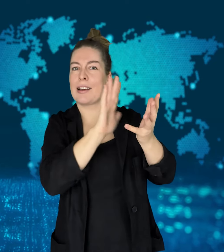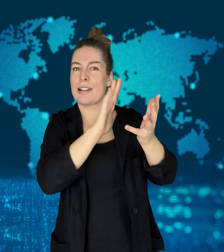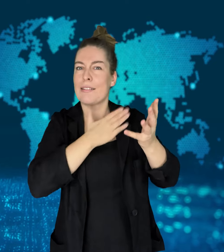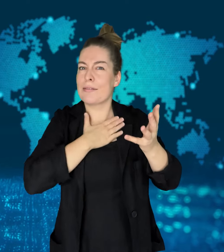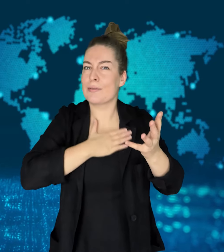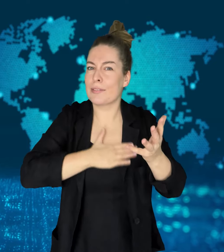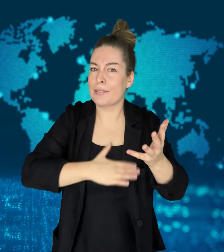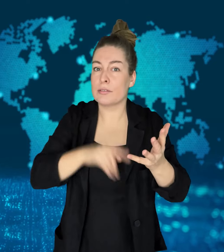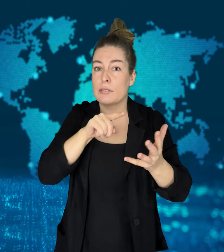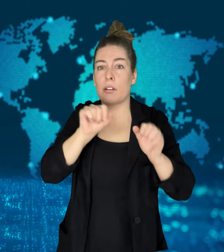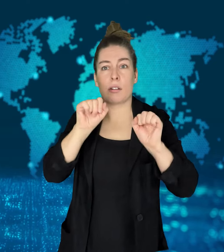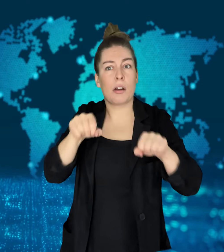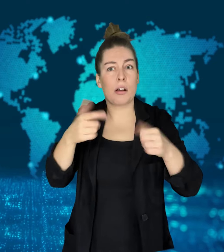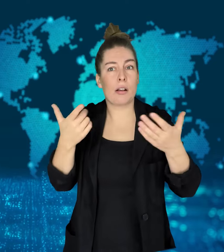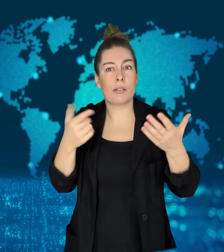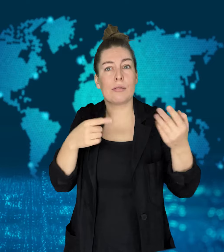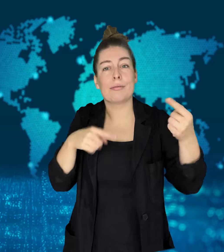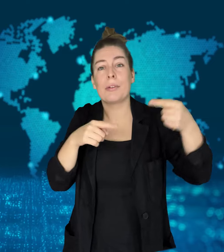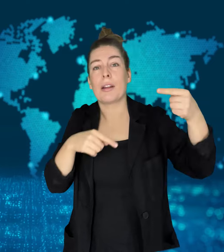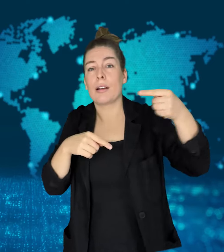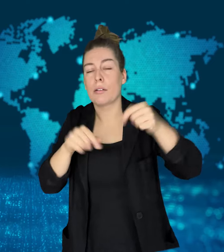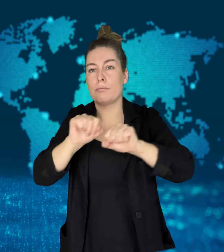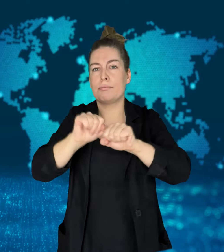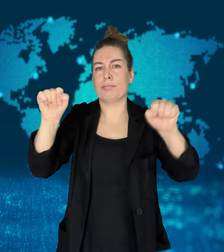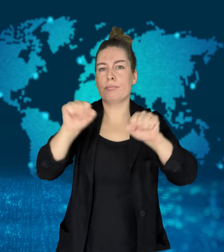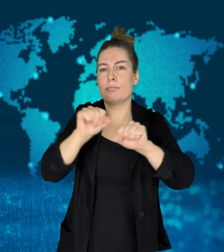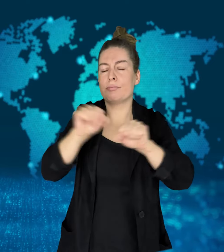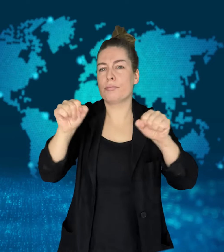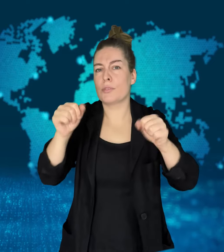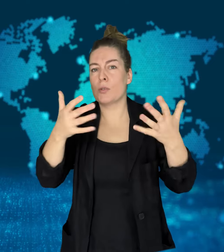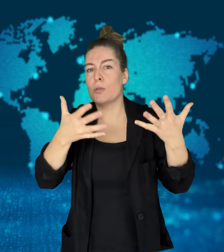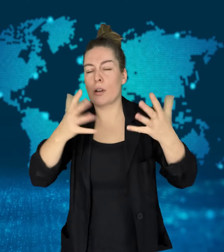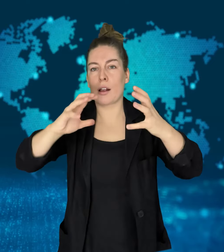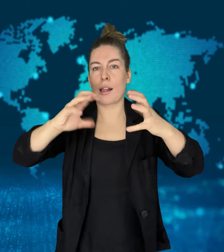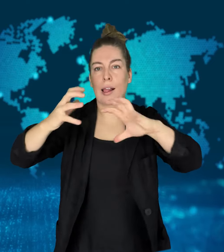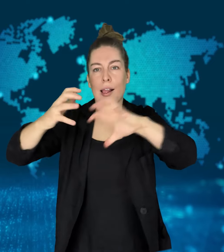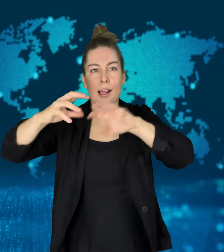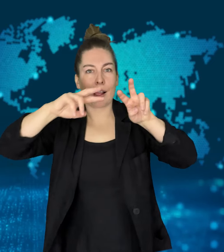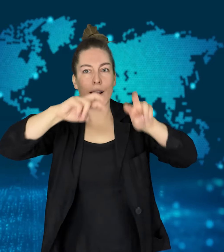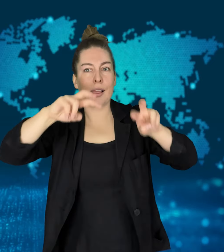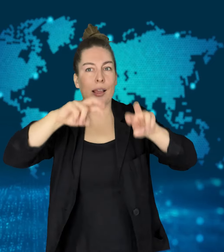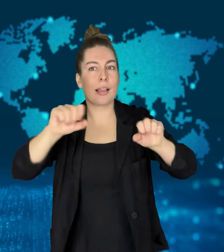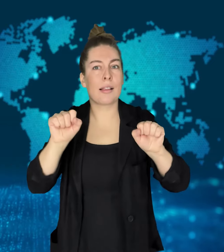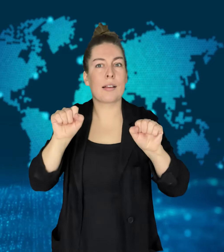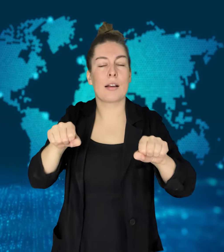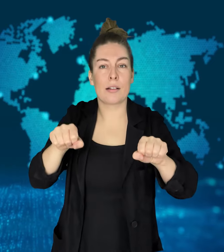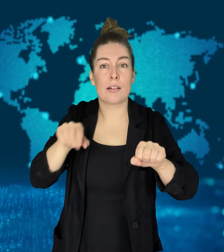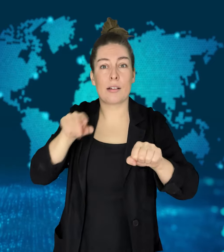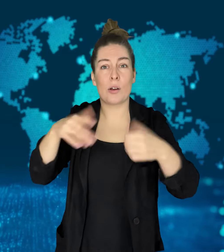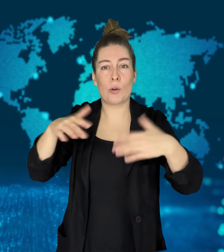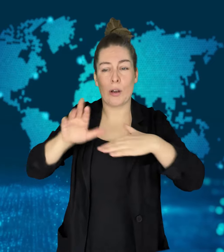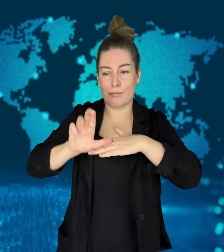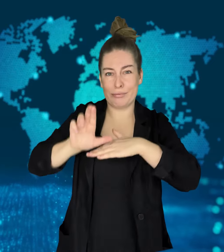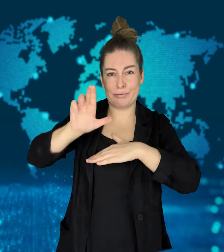are released periodically from the sun's atmosphere.